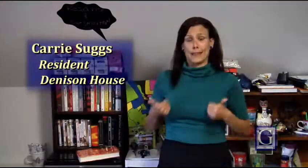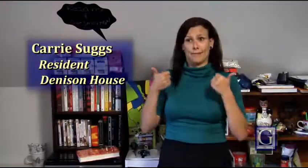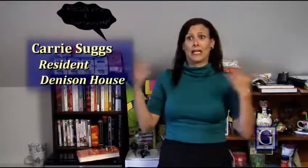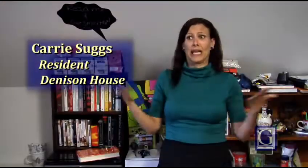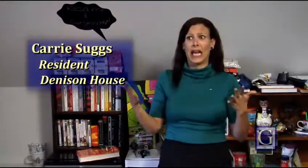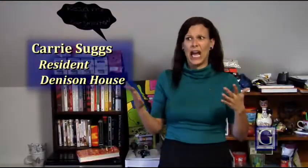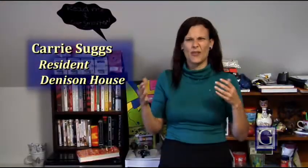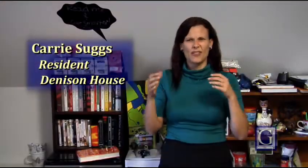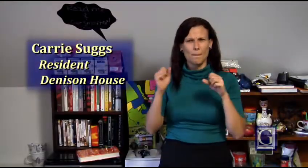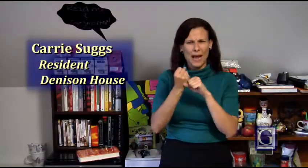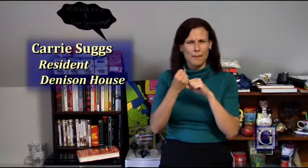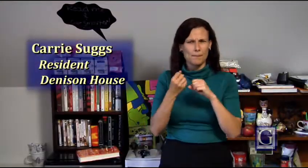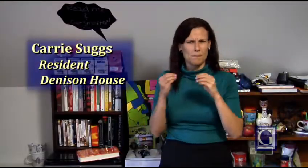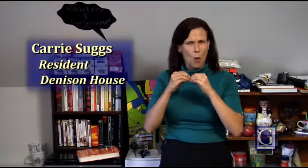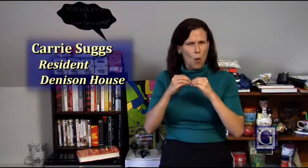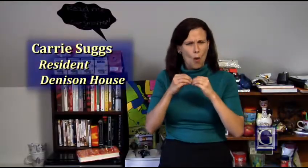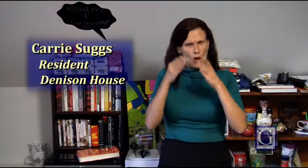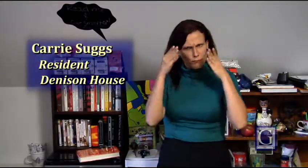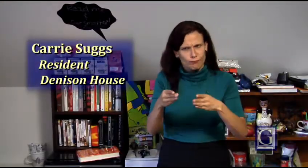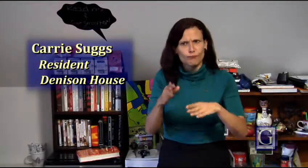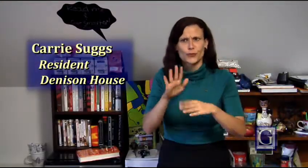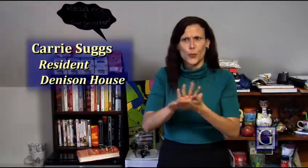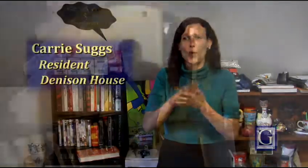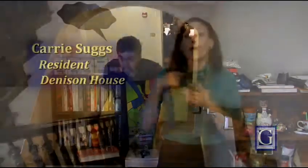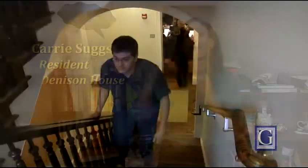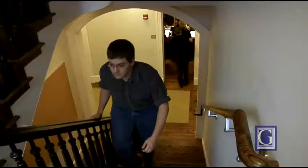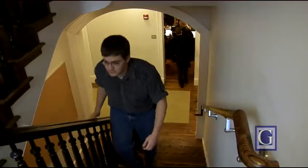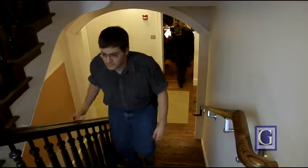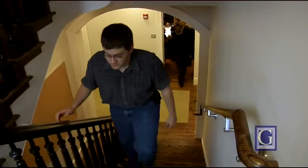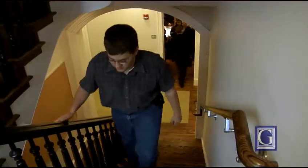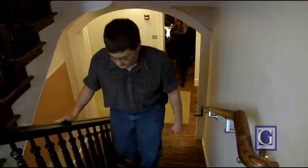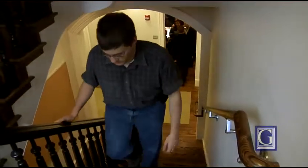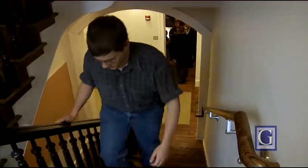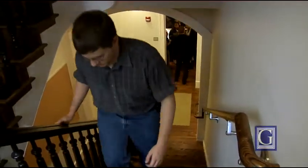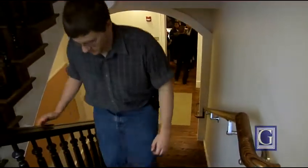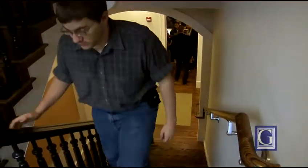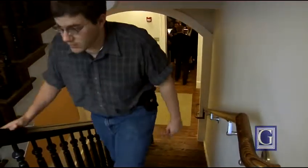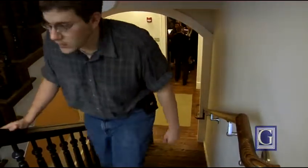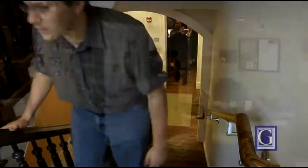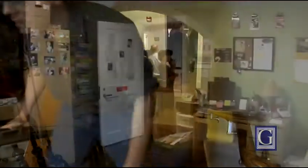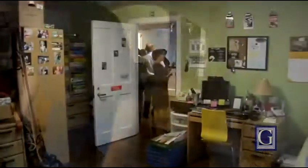Living here makes me focus more on school. Here, I can really focus on the task at hand.